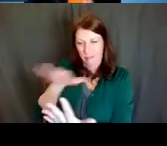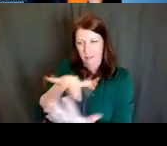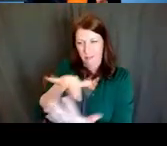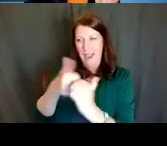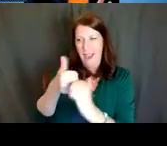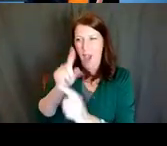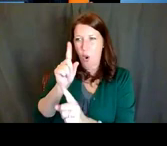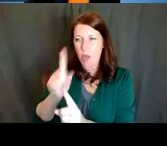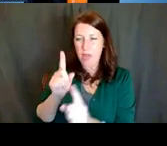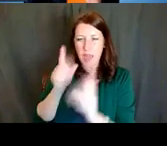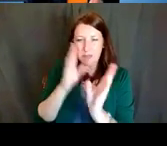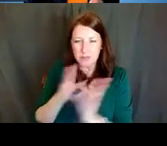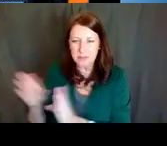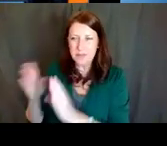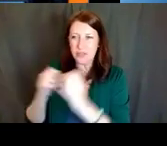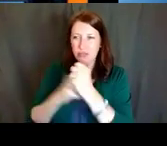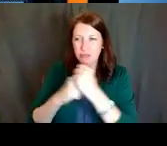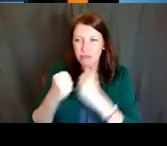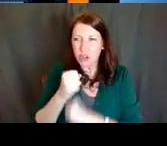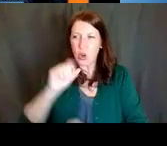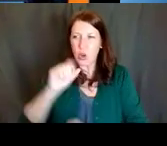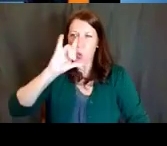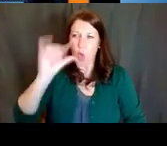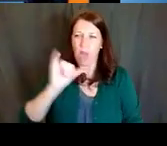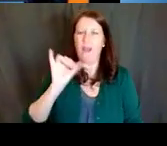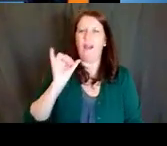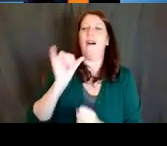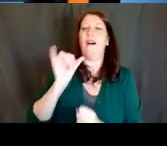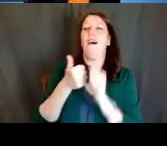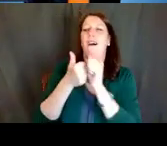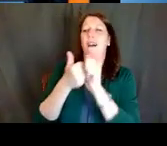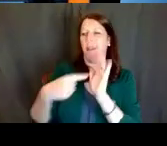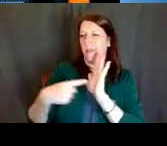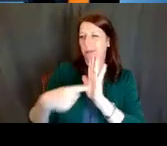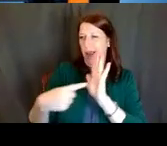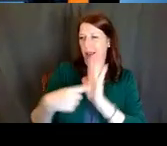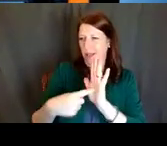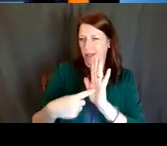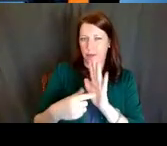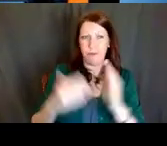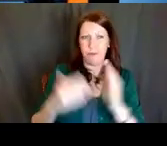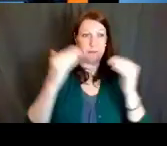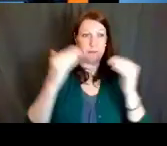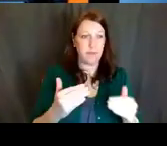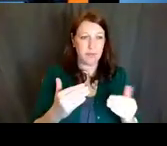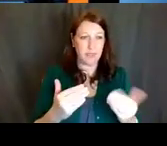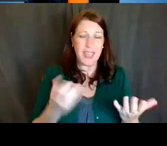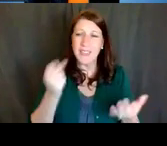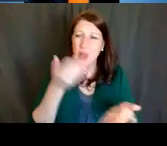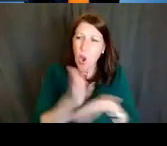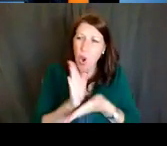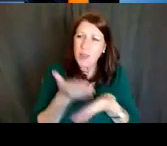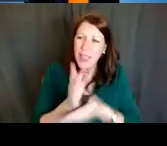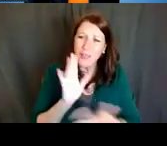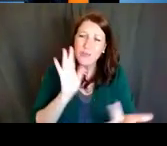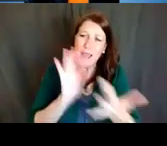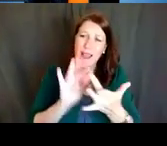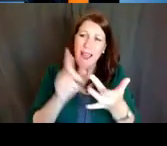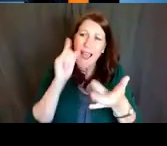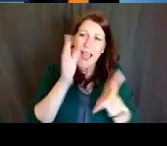how they structure their grants, etcetera. Normalize reaching out for help. You are not an island. You don't have to do this on your own.